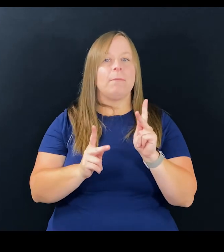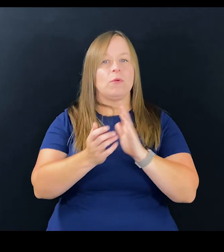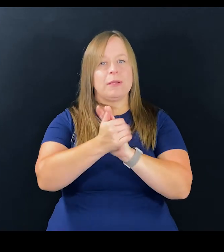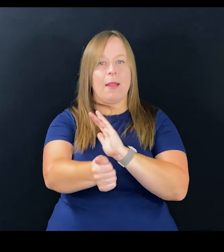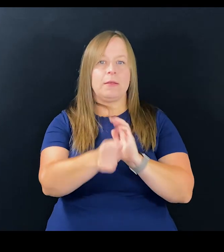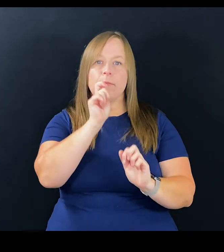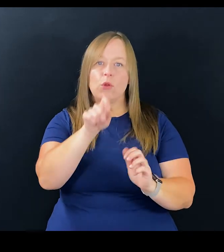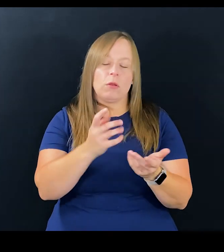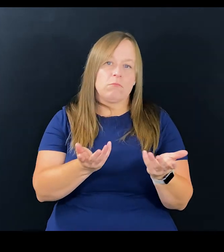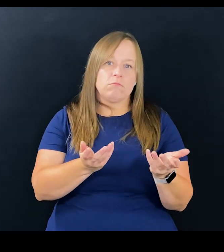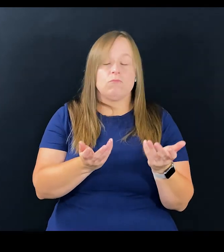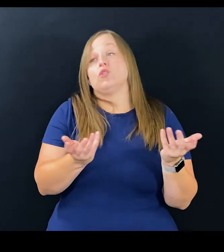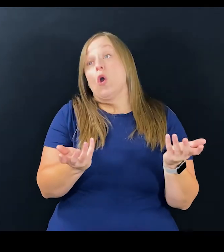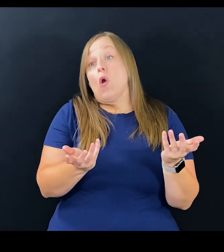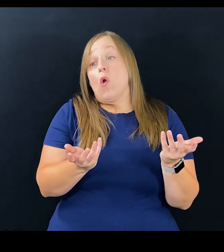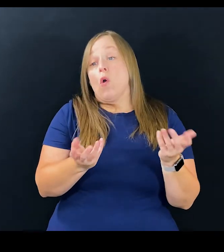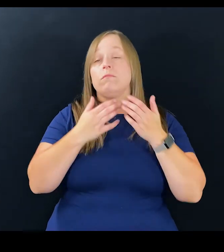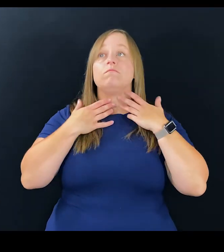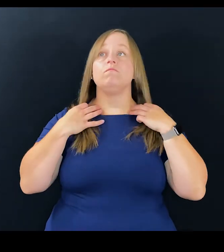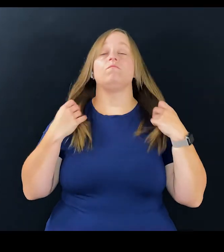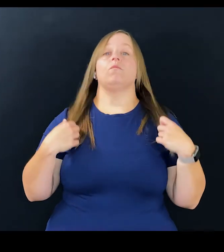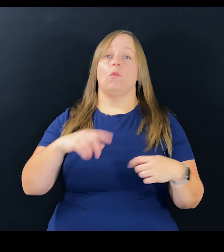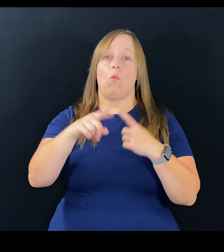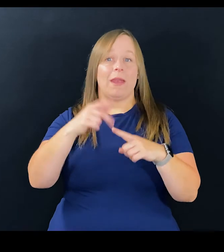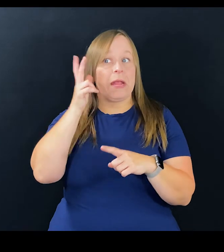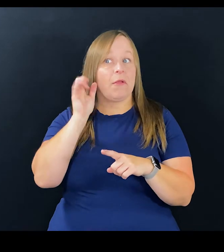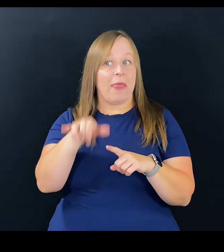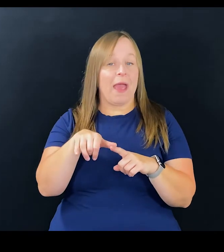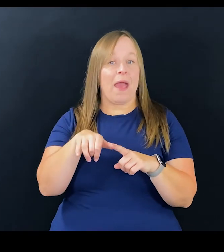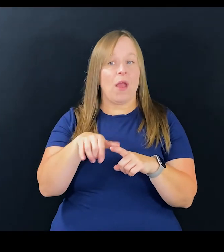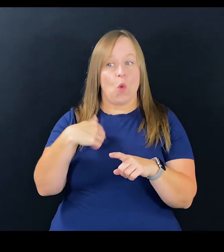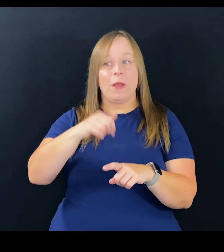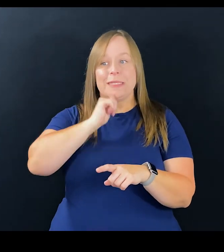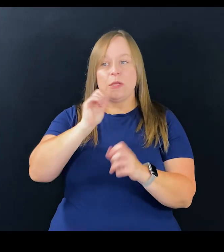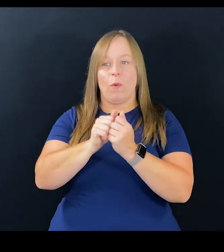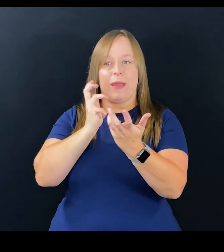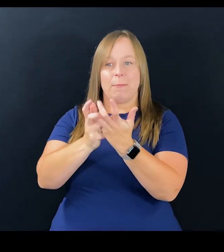they want people who are talented. And so when I hear that, that says to me,